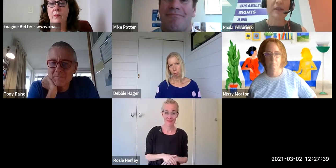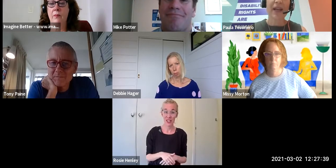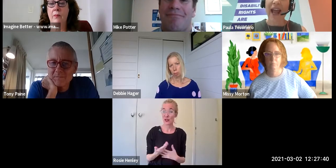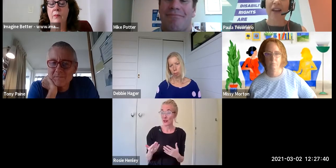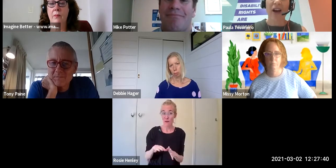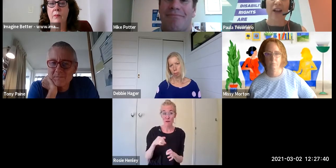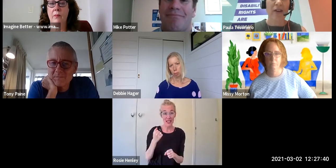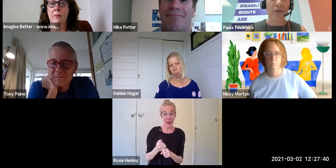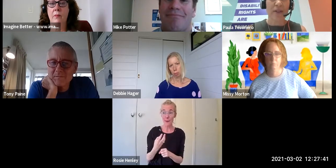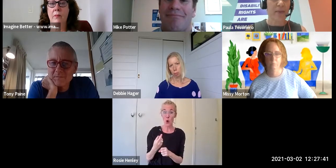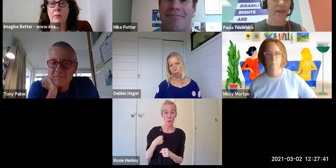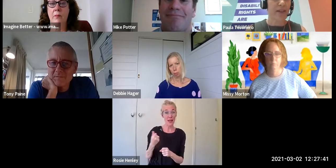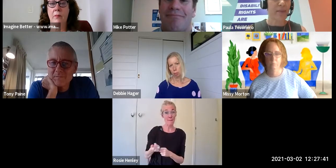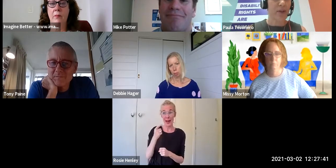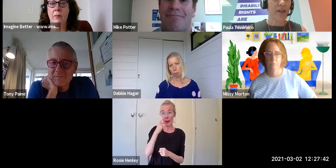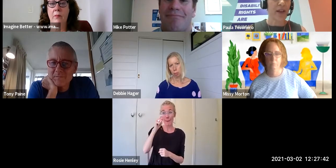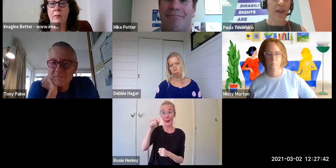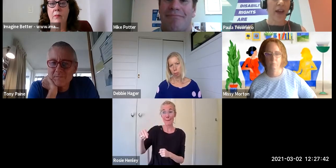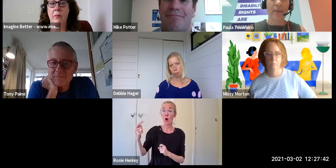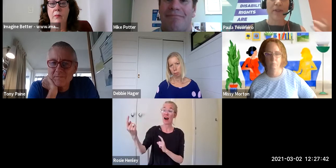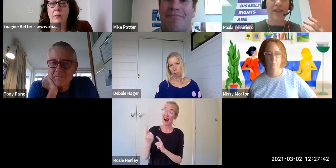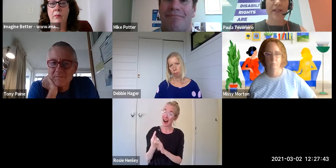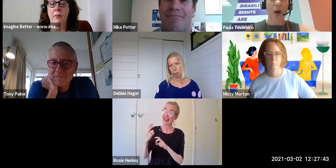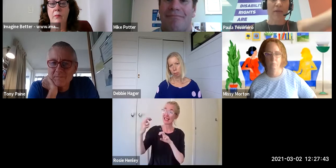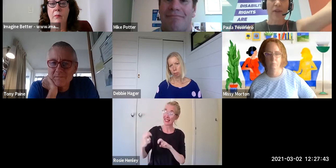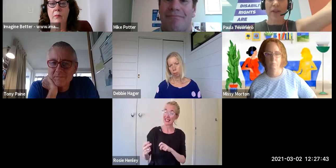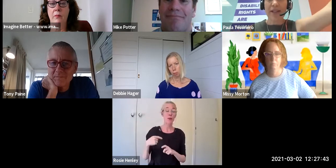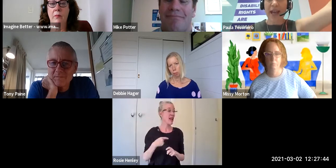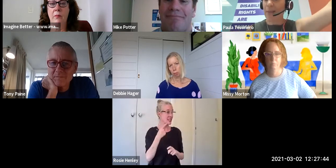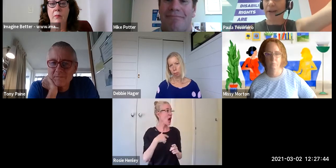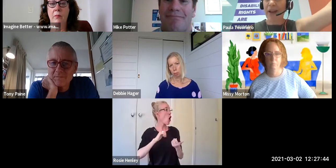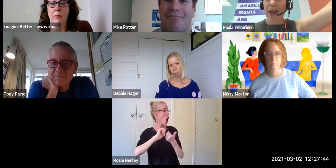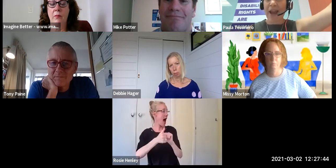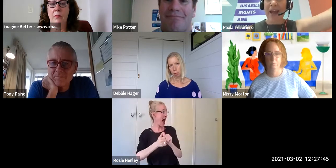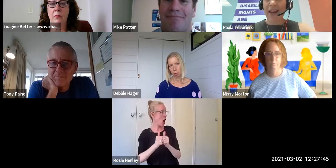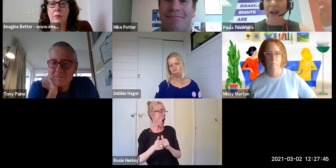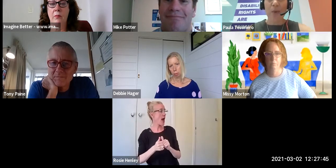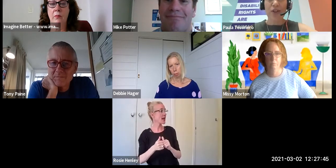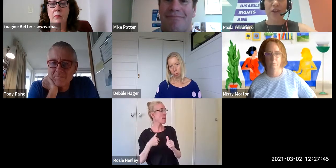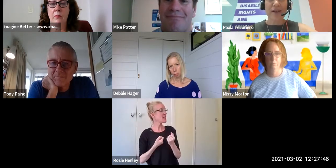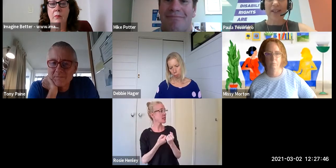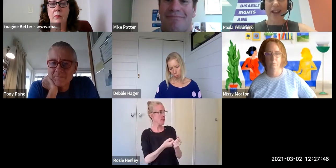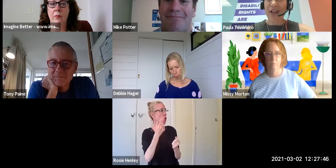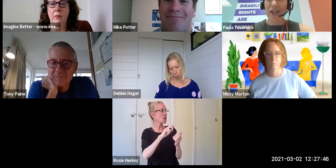as being an ally of the disability community. They then proceed to tell me everything that needs to happen in a language that's actually